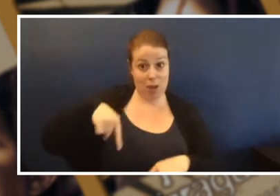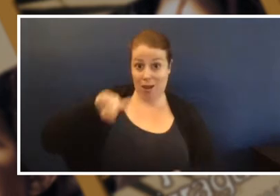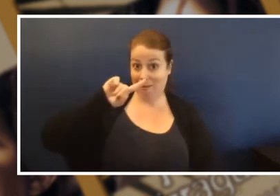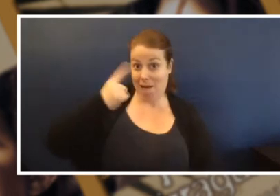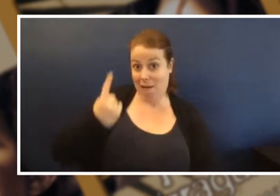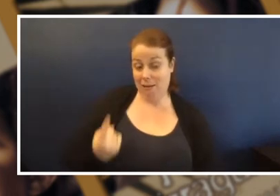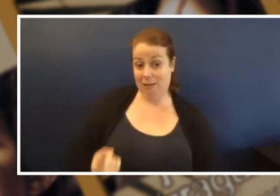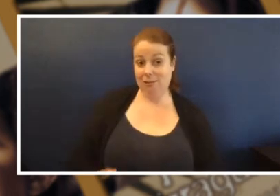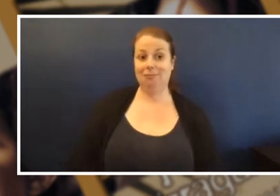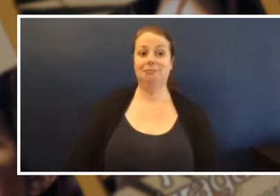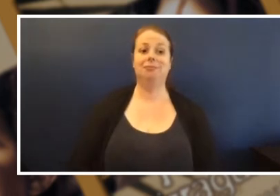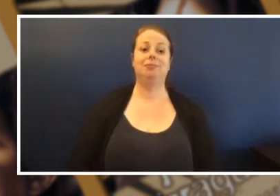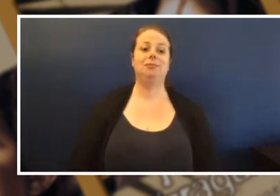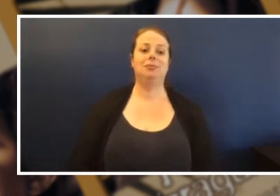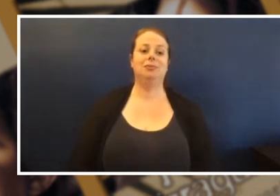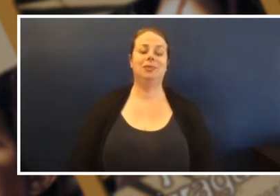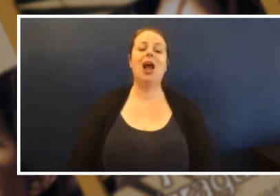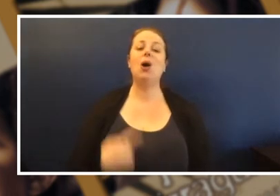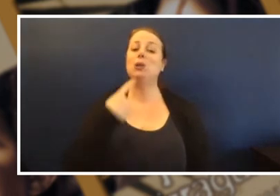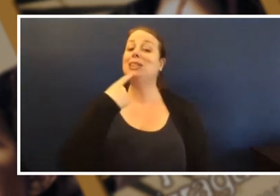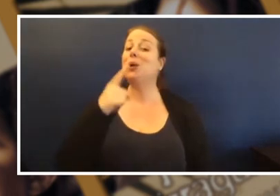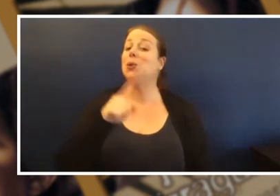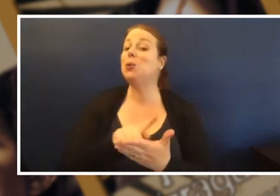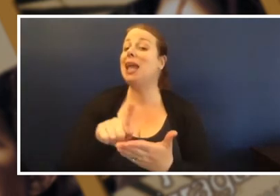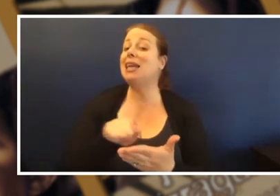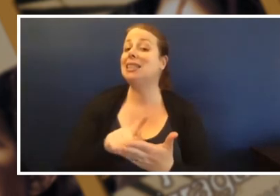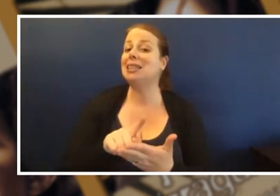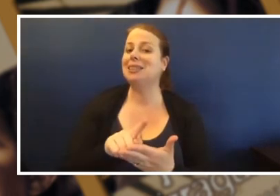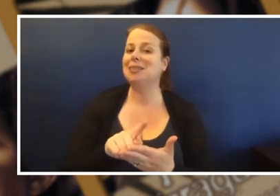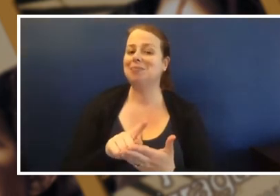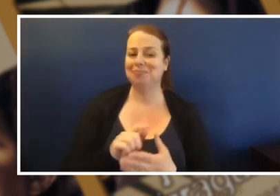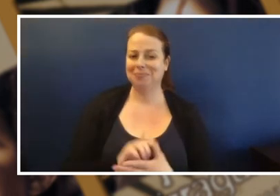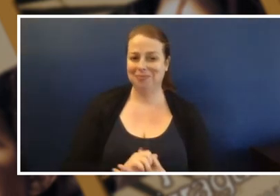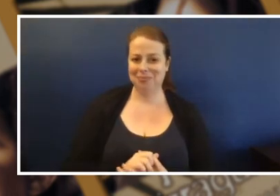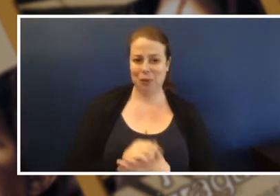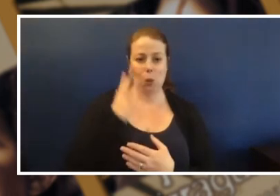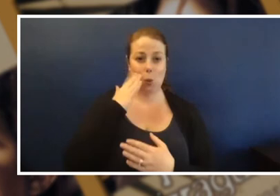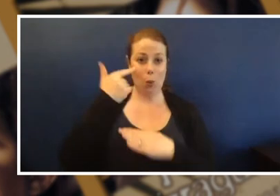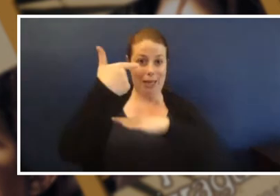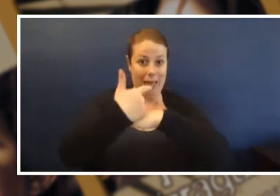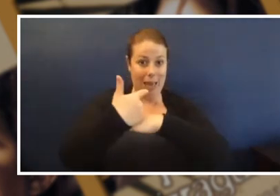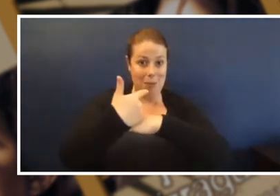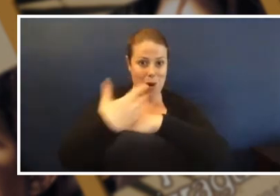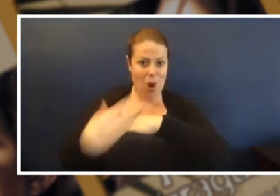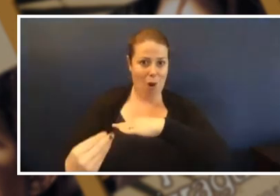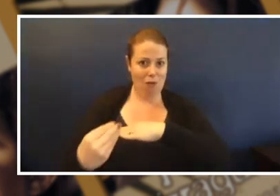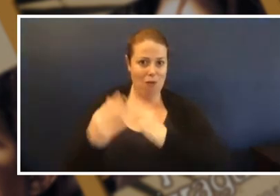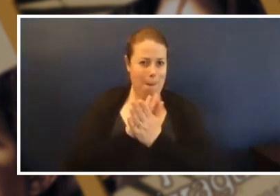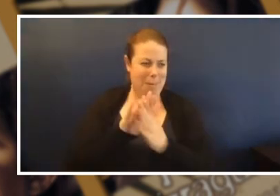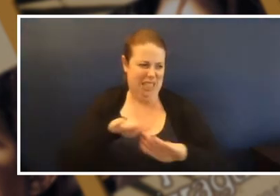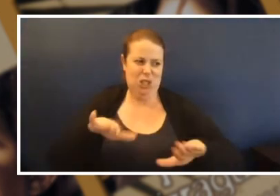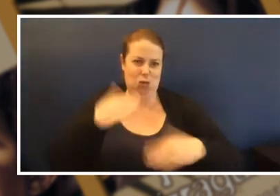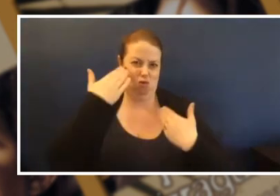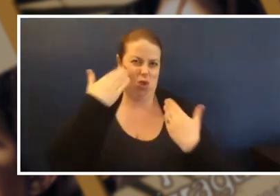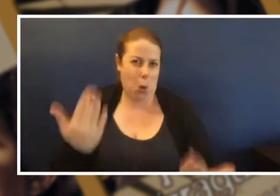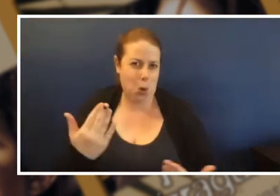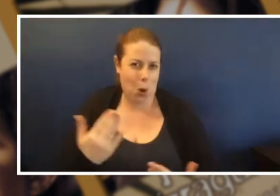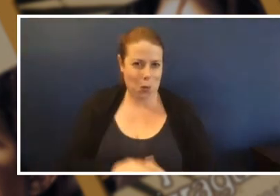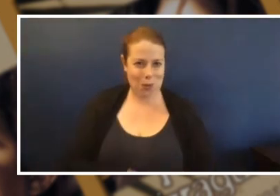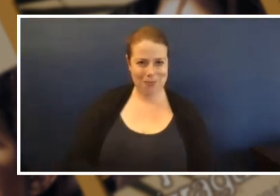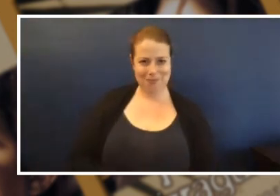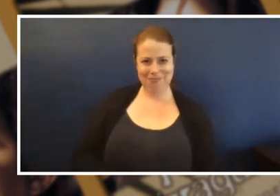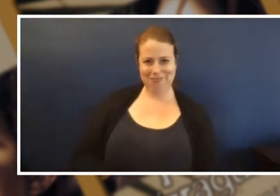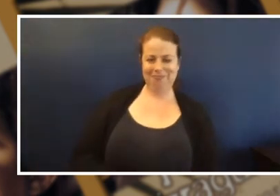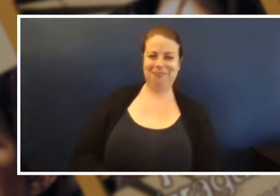So I will tell you after when we're off camera so that they don't know, so don't tell them.